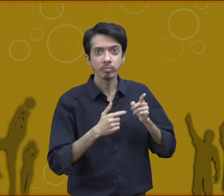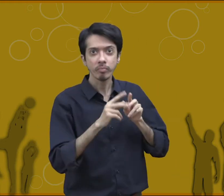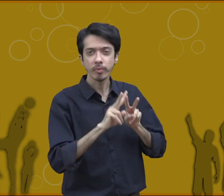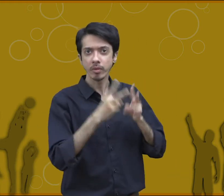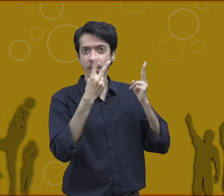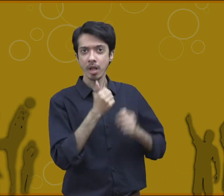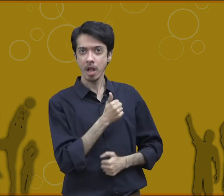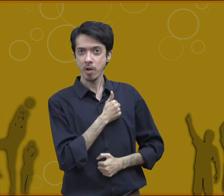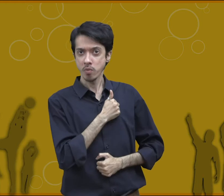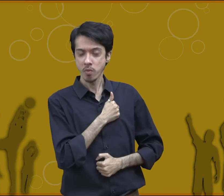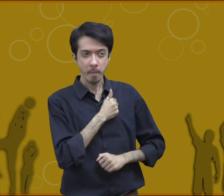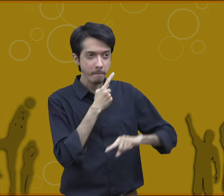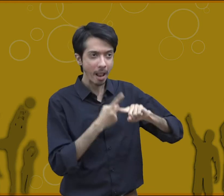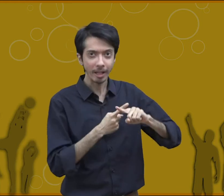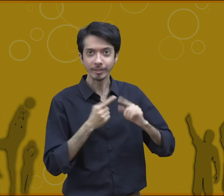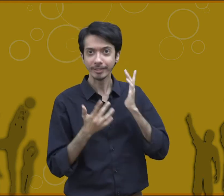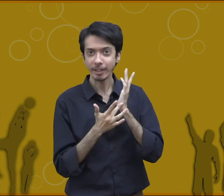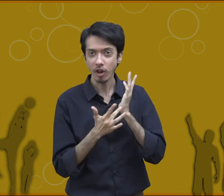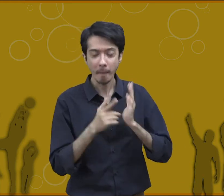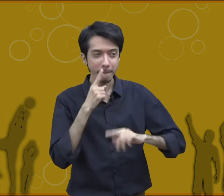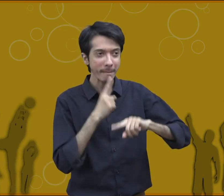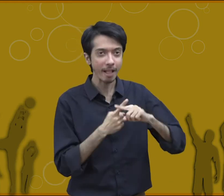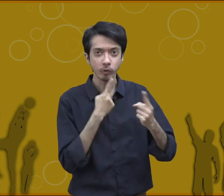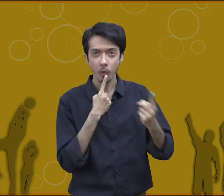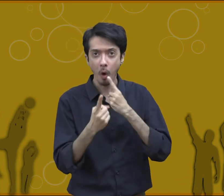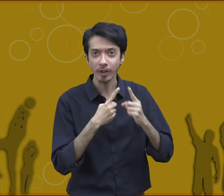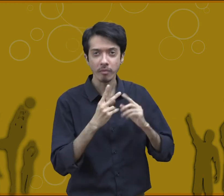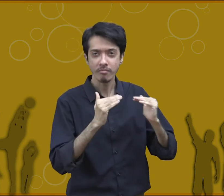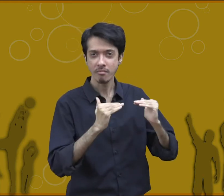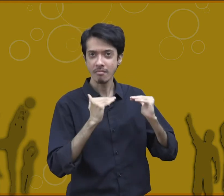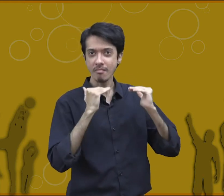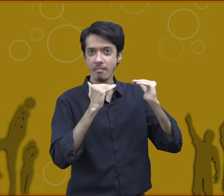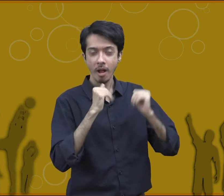people have different attitude they live with technologies, they have high standard of living